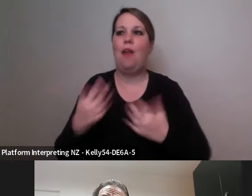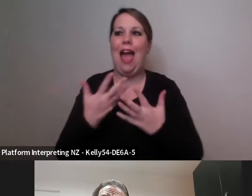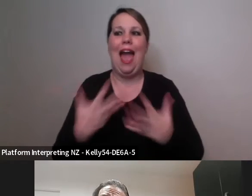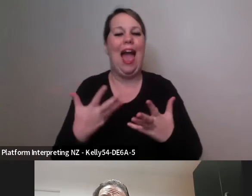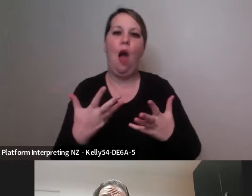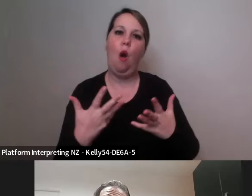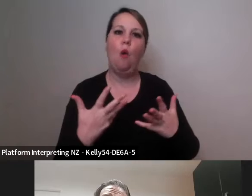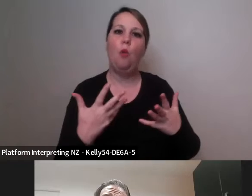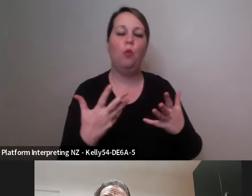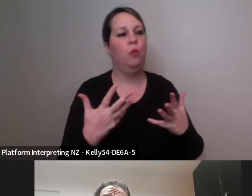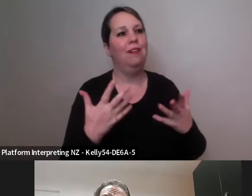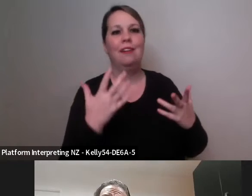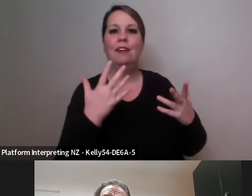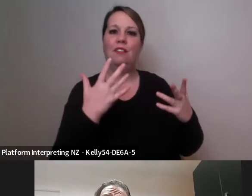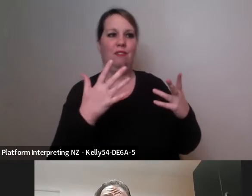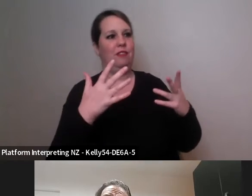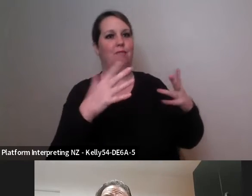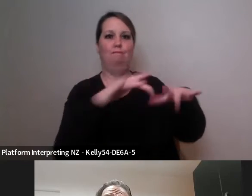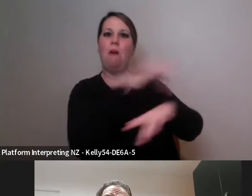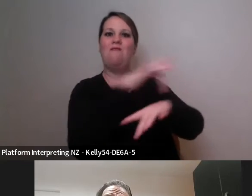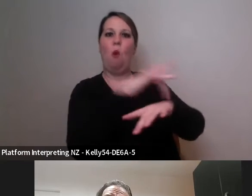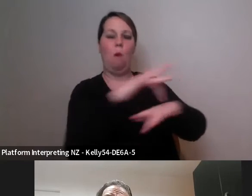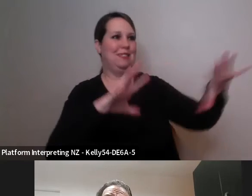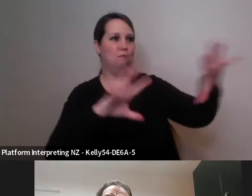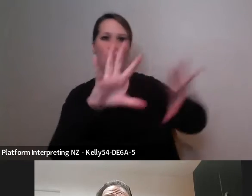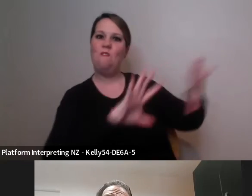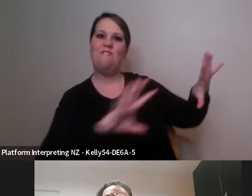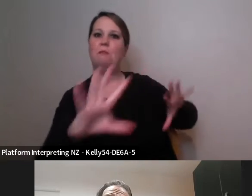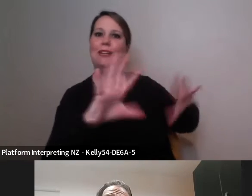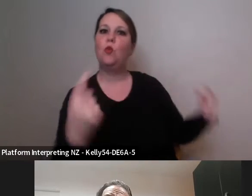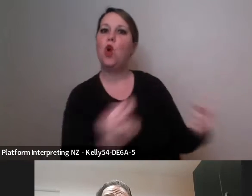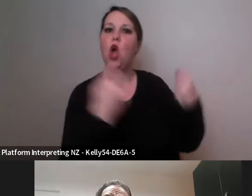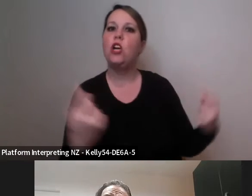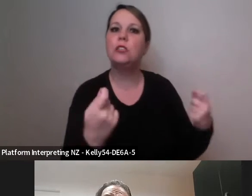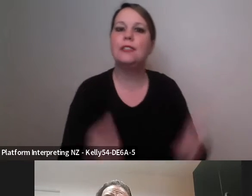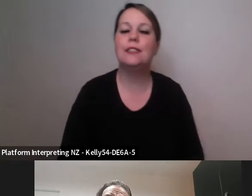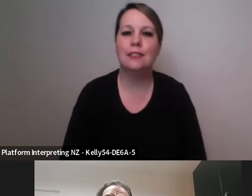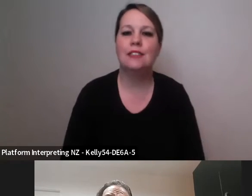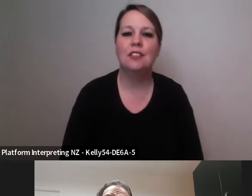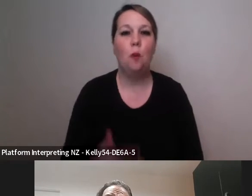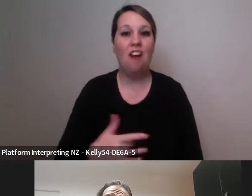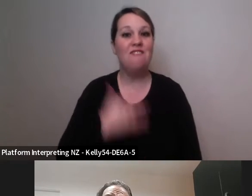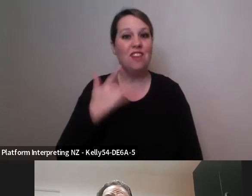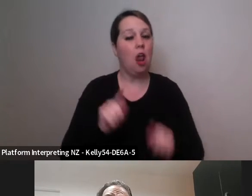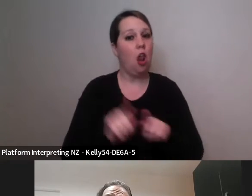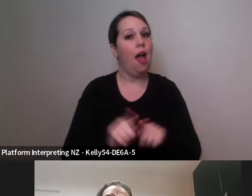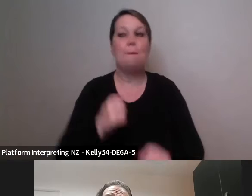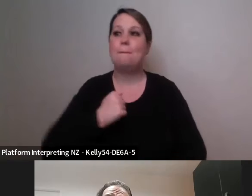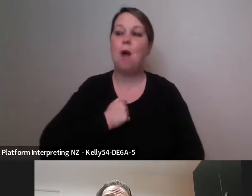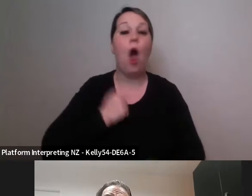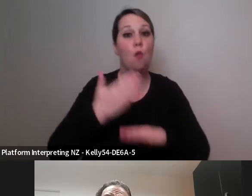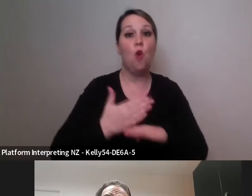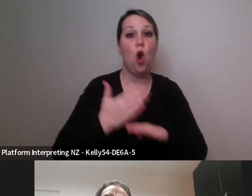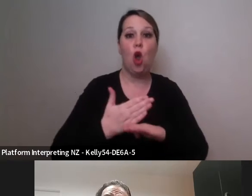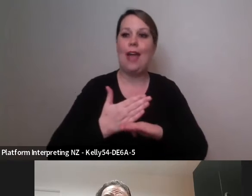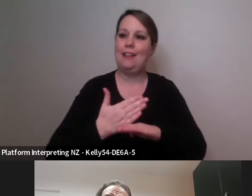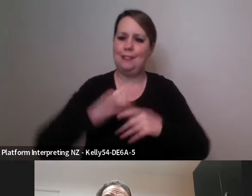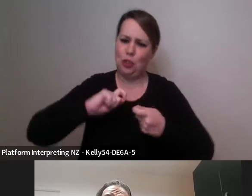so I feel, in answering your question surely I feel like my work has evolved and I guess matured through